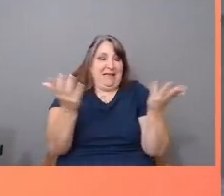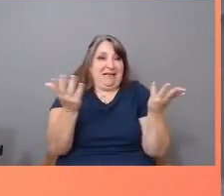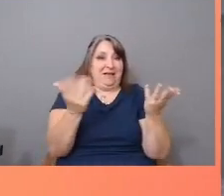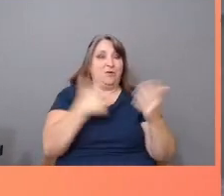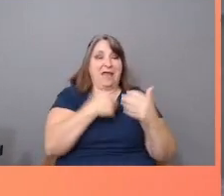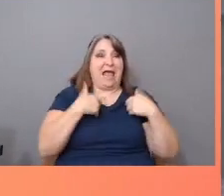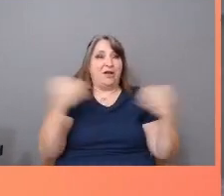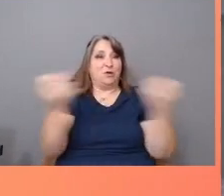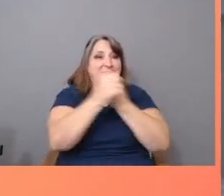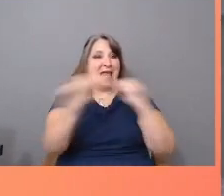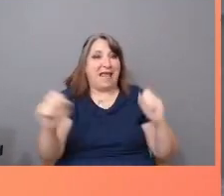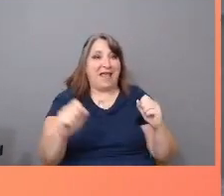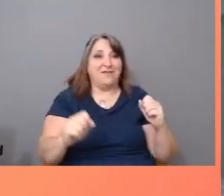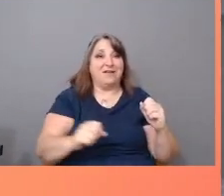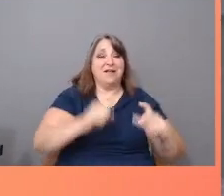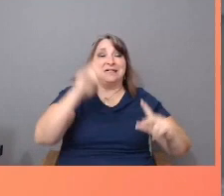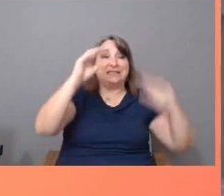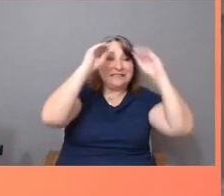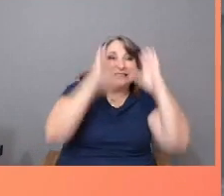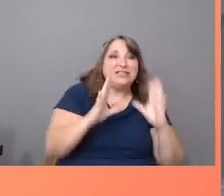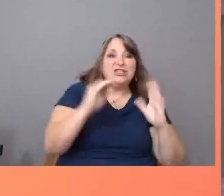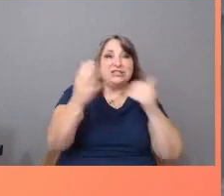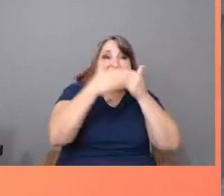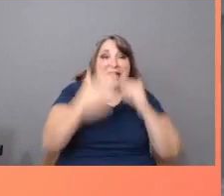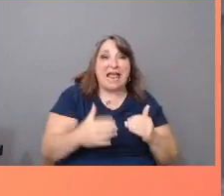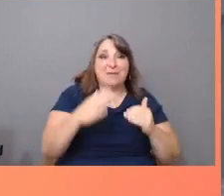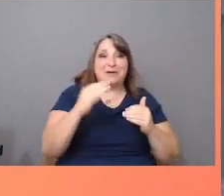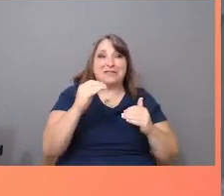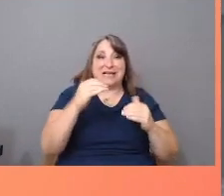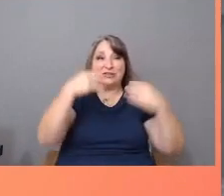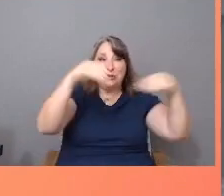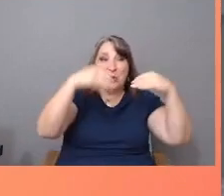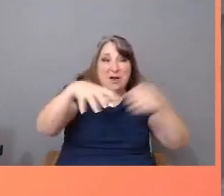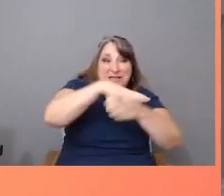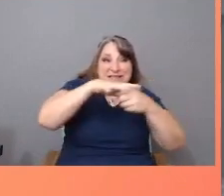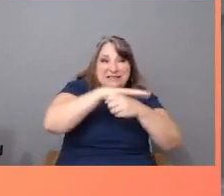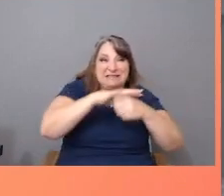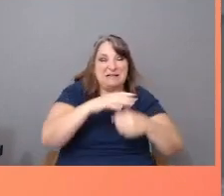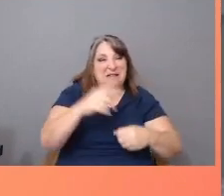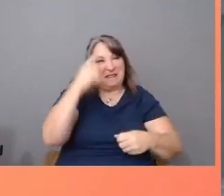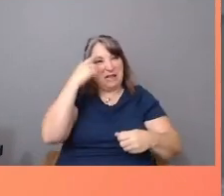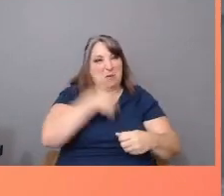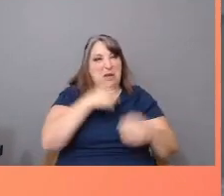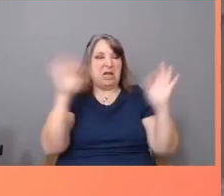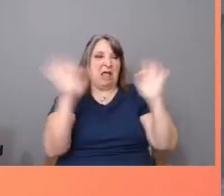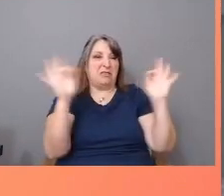clerks, of teachers, of neighbors, I could see we were nobodies. I learned not to ask for help and not